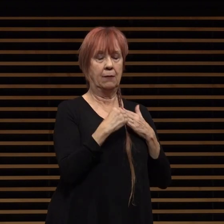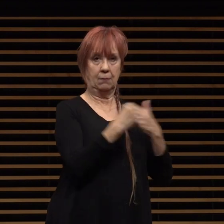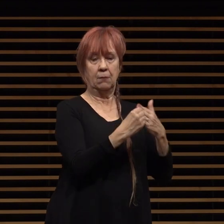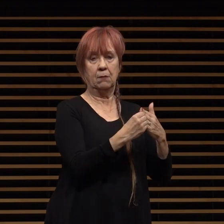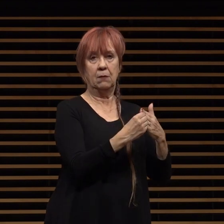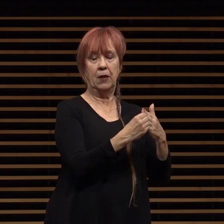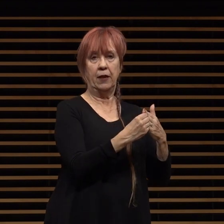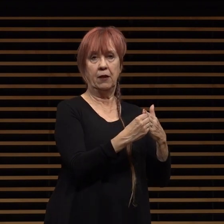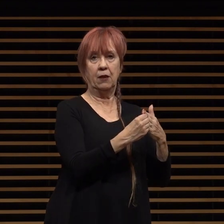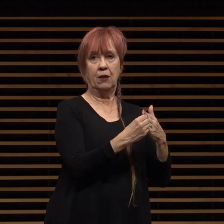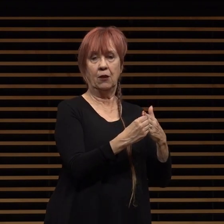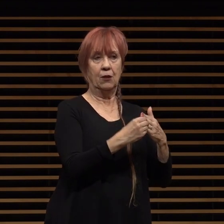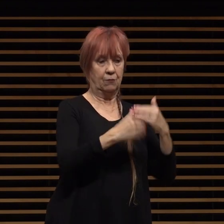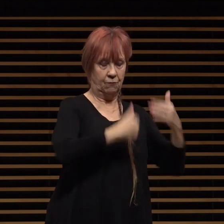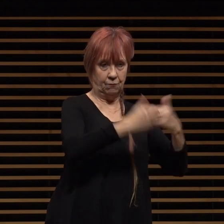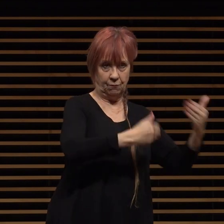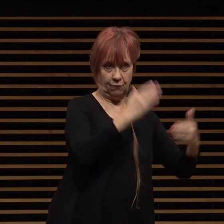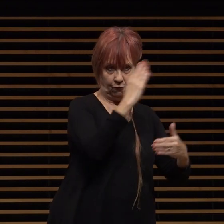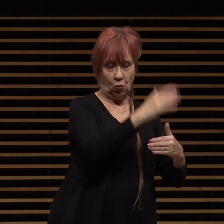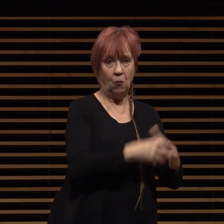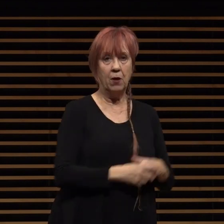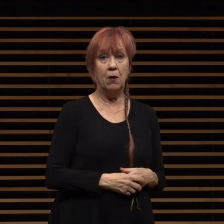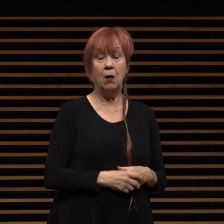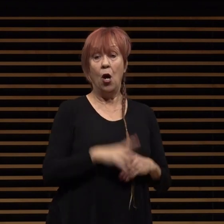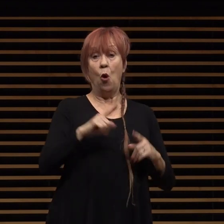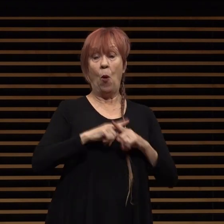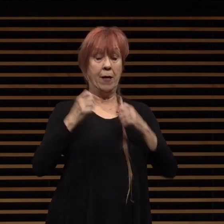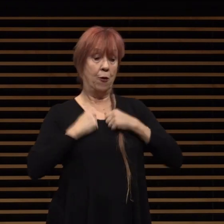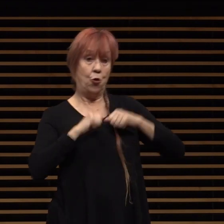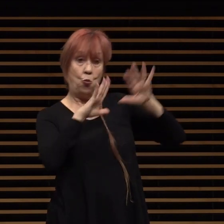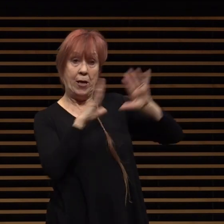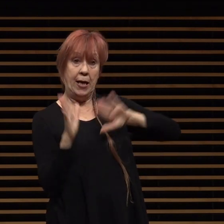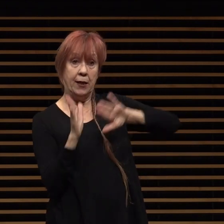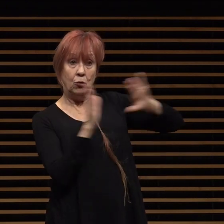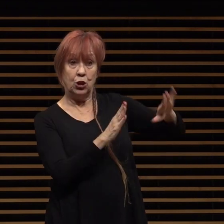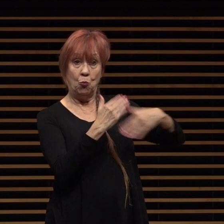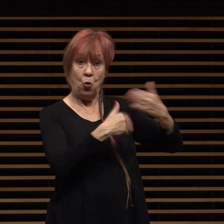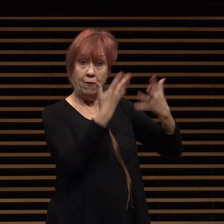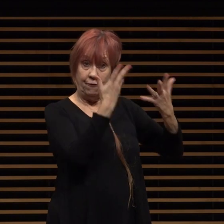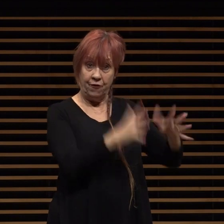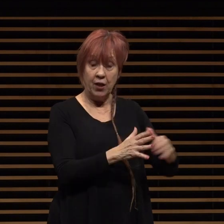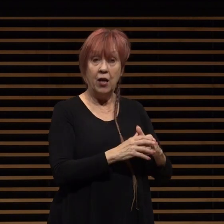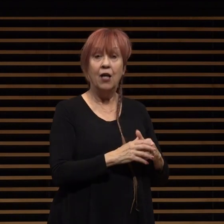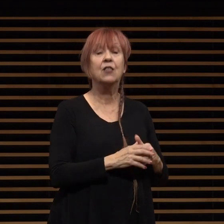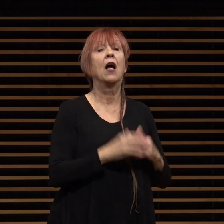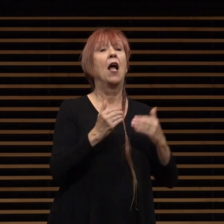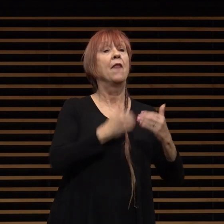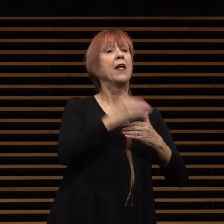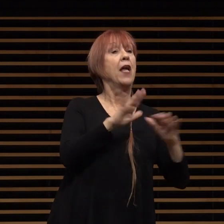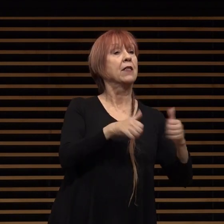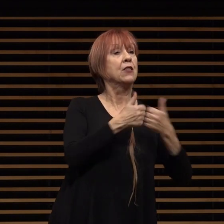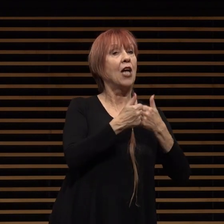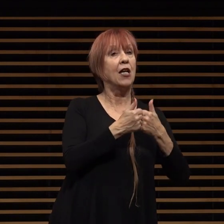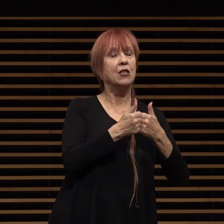and moving forward once the relinquishment process is complete